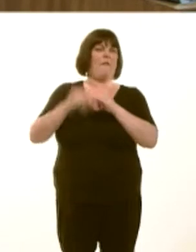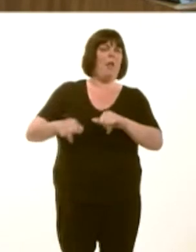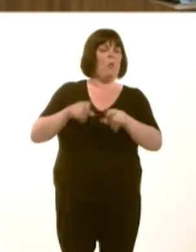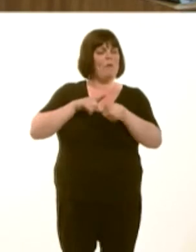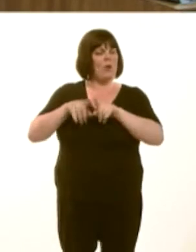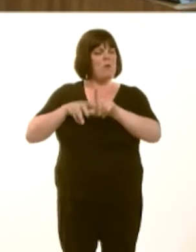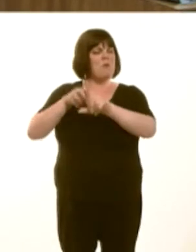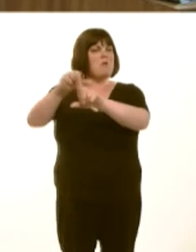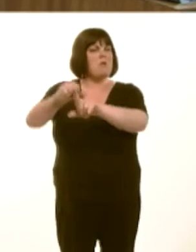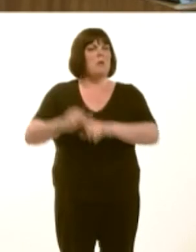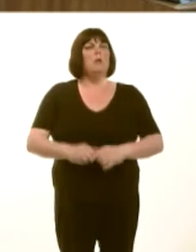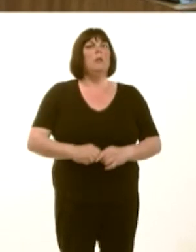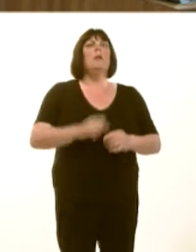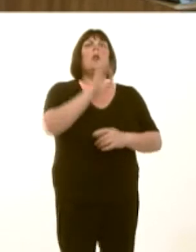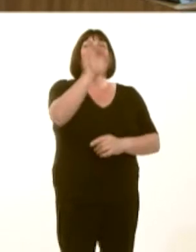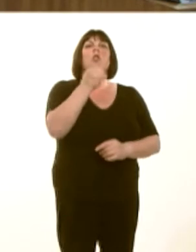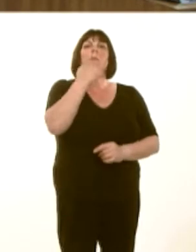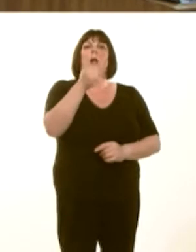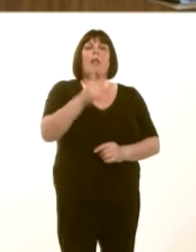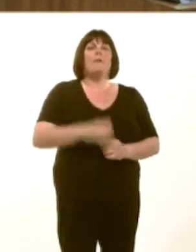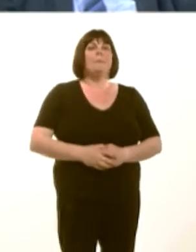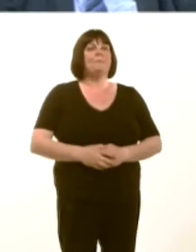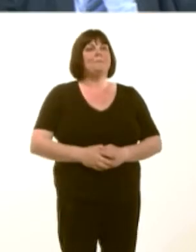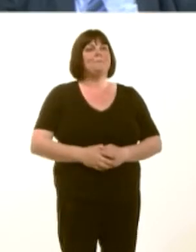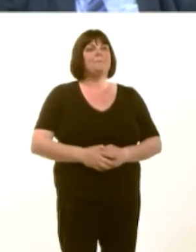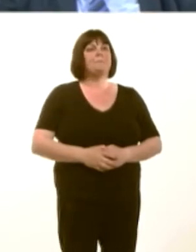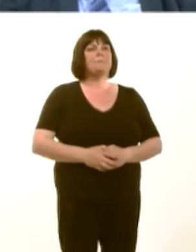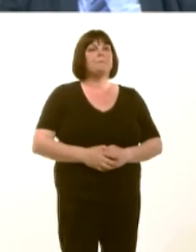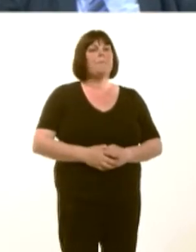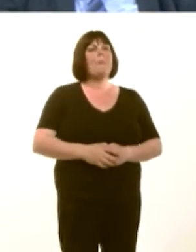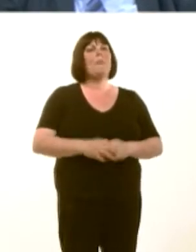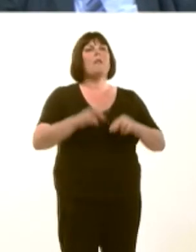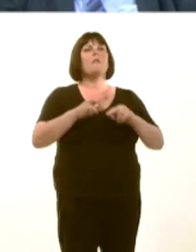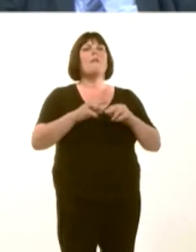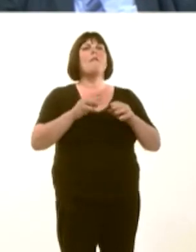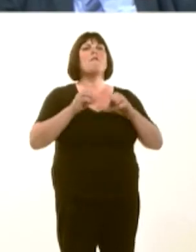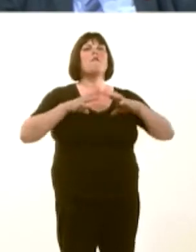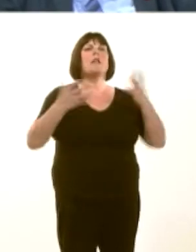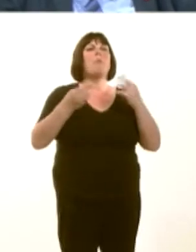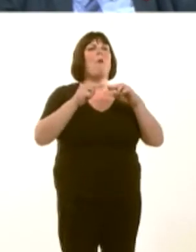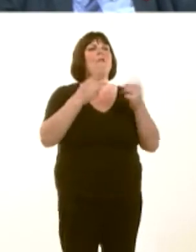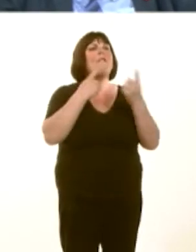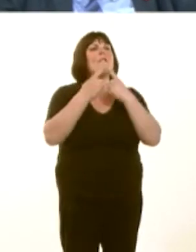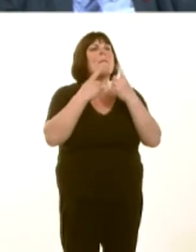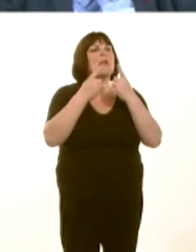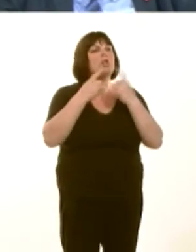Pa gynlluniau sydd gan Lywodraeth Cymru i wella tryloywder y wybodaeth a ddarperir mewn ymateb i geisiadau rhyddid gwybodaeth?